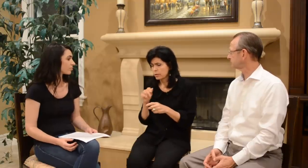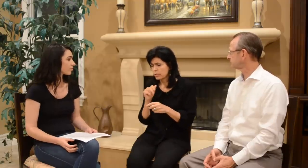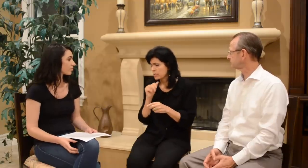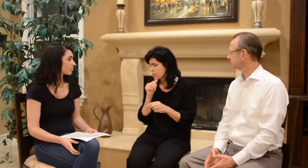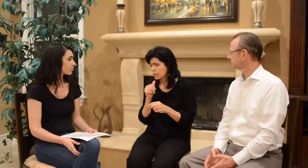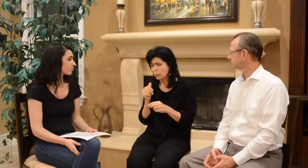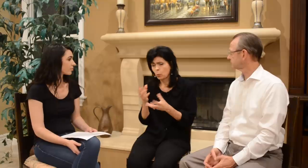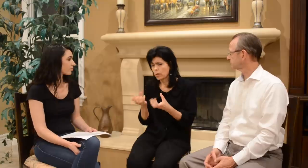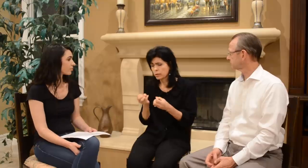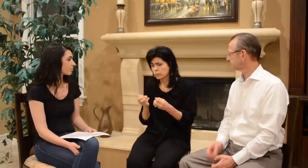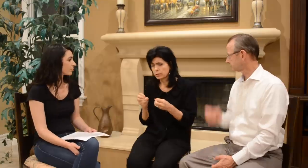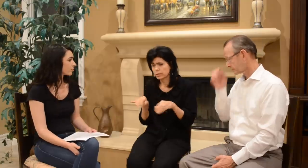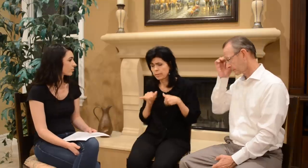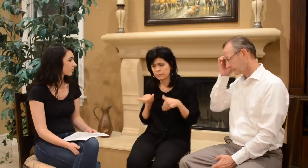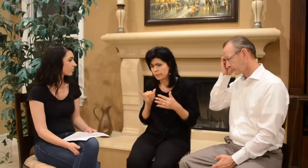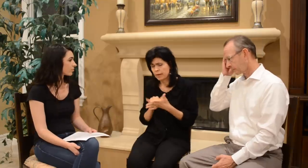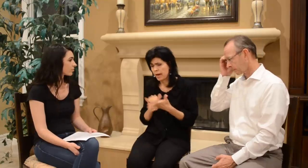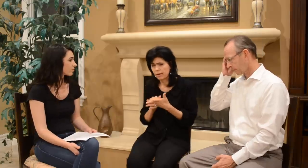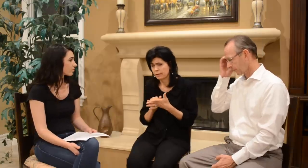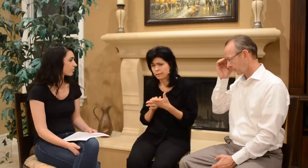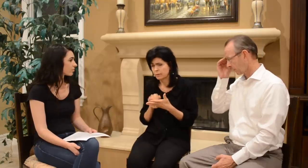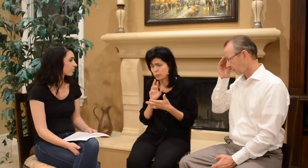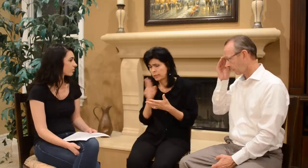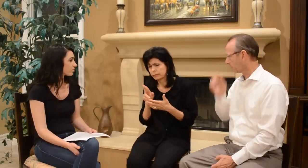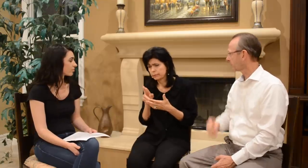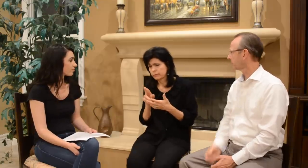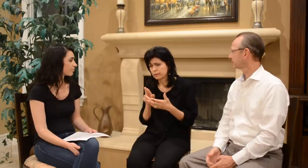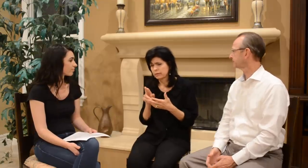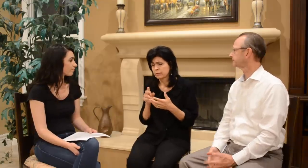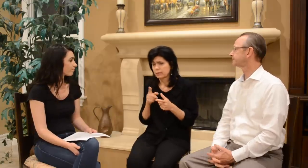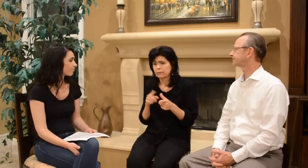We didn’t want to accept that it was real.